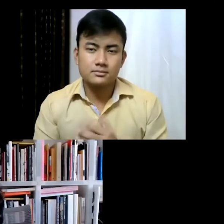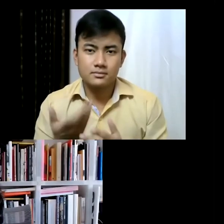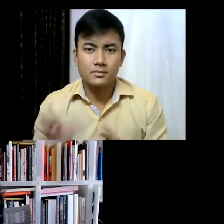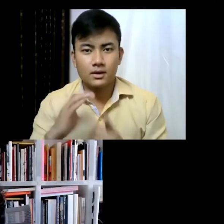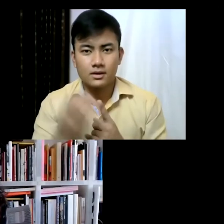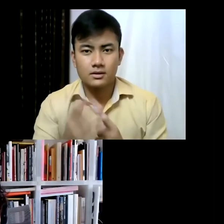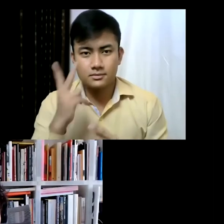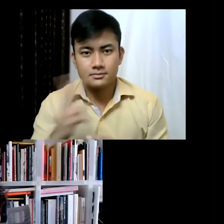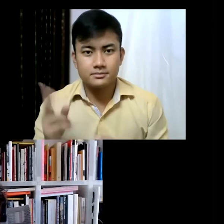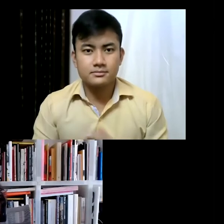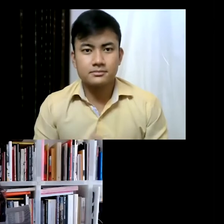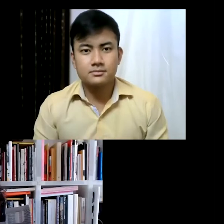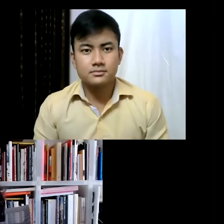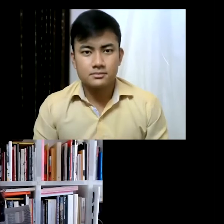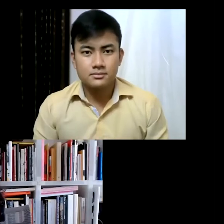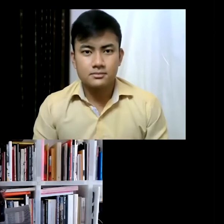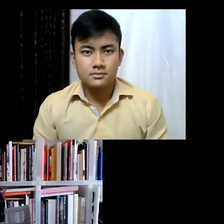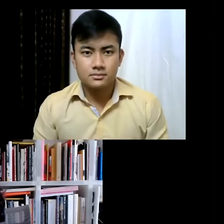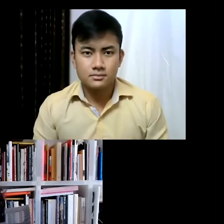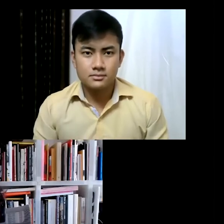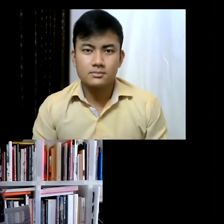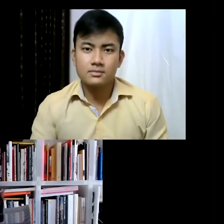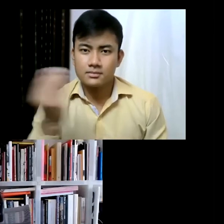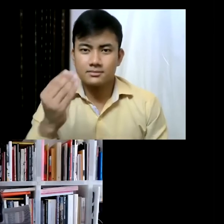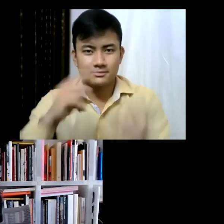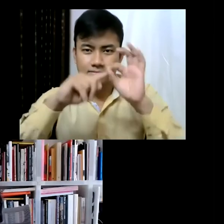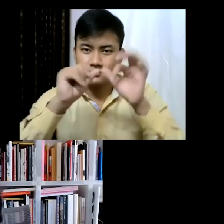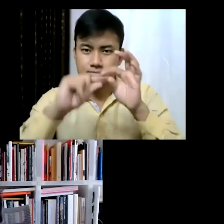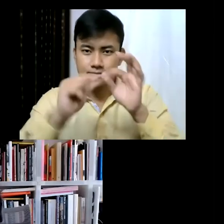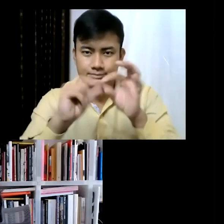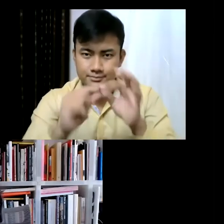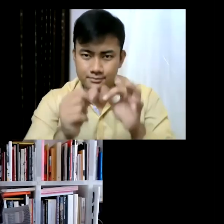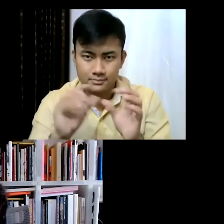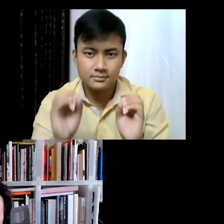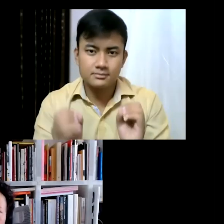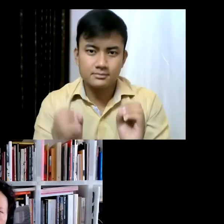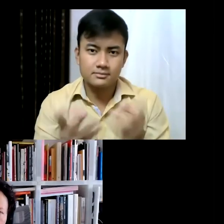Okay so I'm going to move to some questions now from our audience and I can see some of